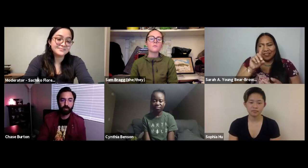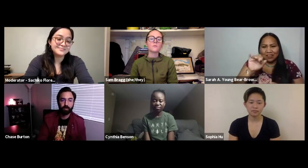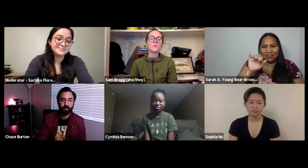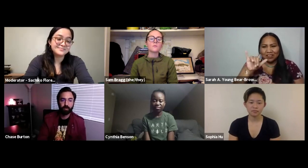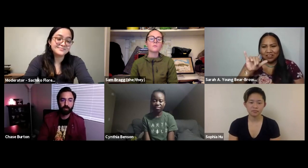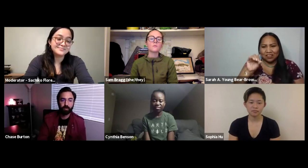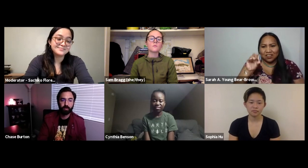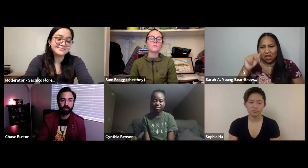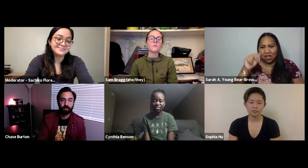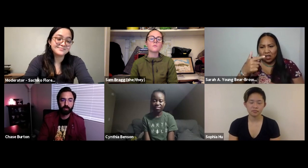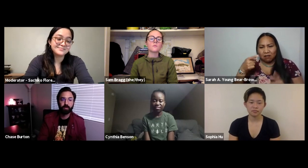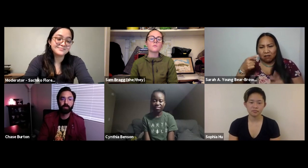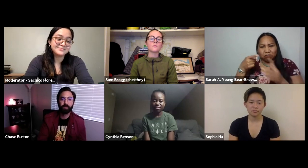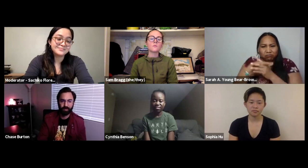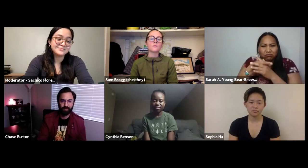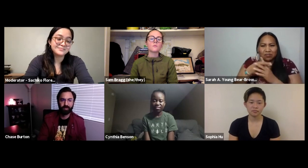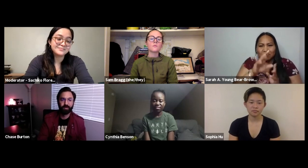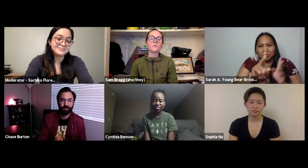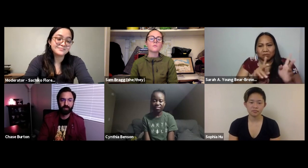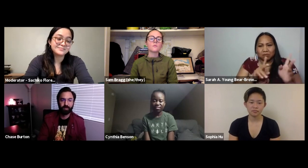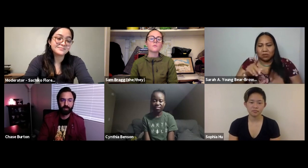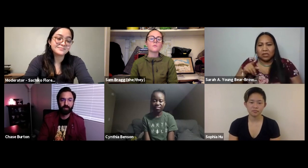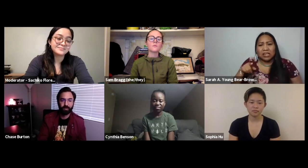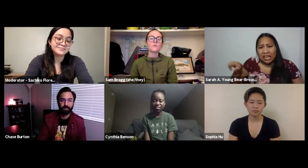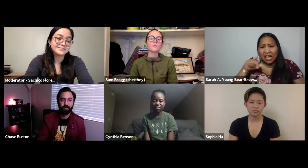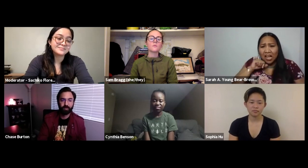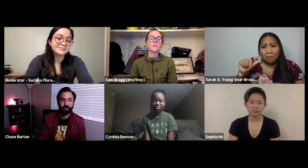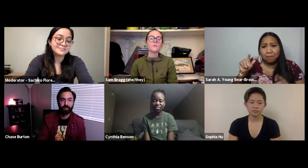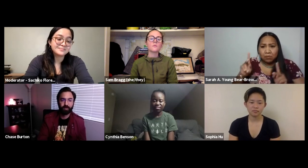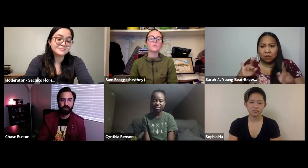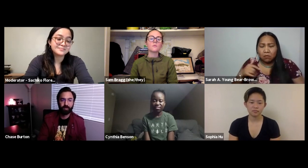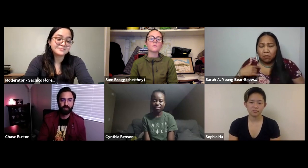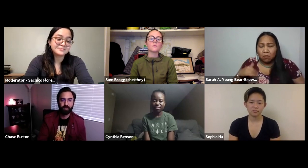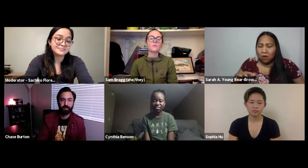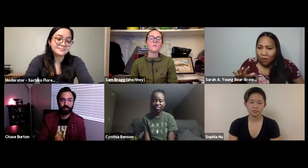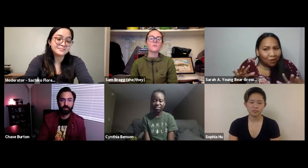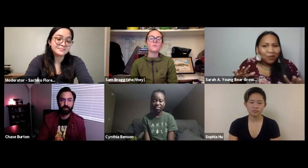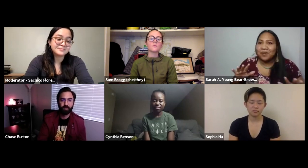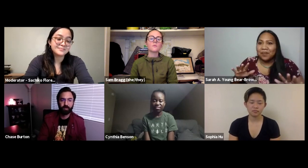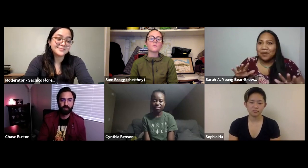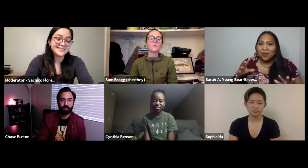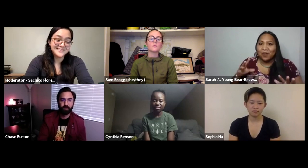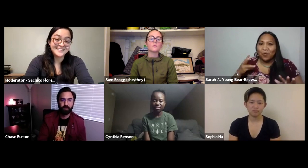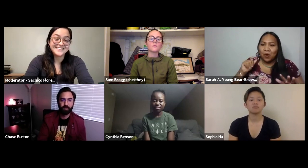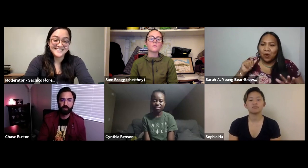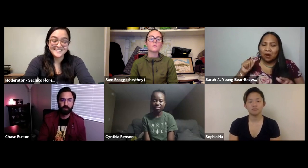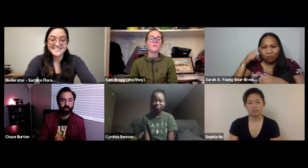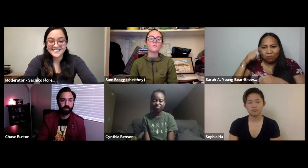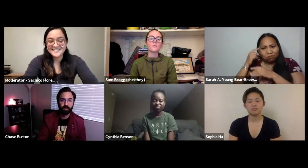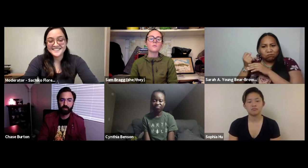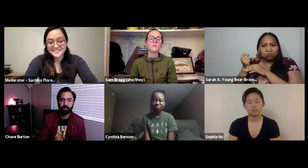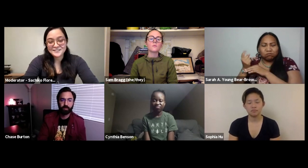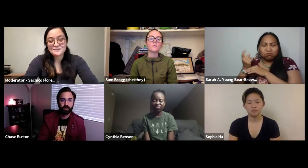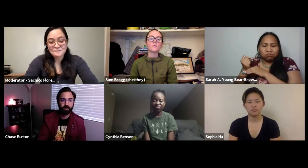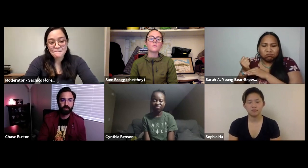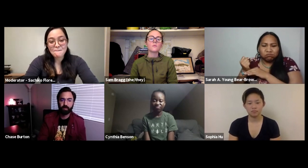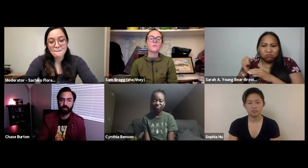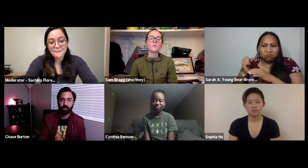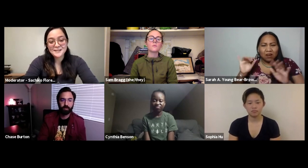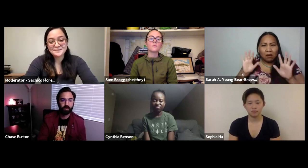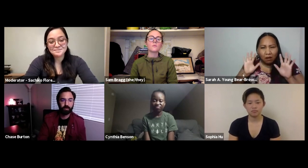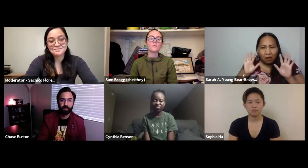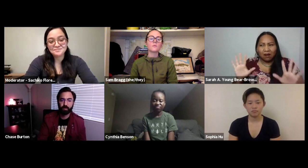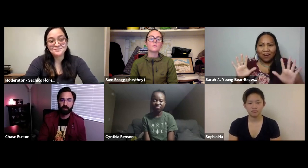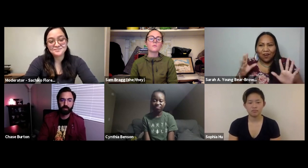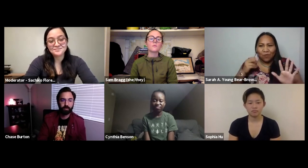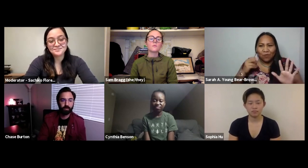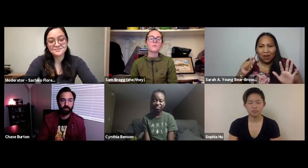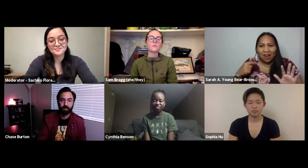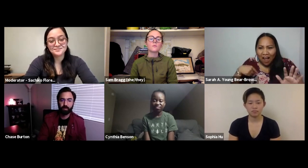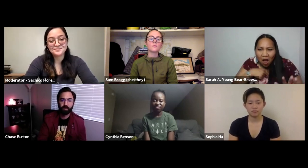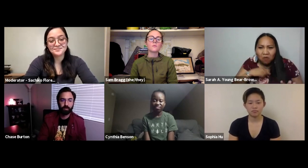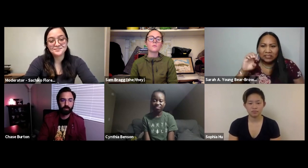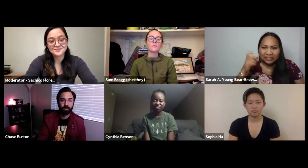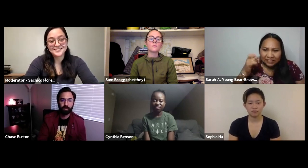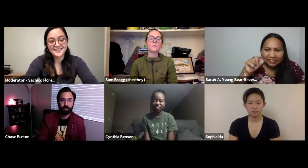that were fighting for their lands in the film. I was enraged at when Don Young claimed